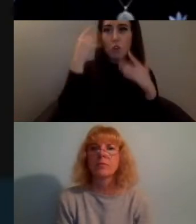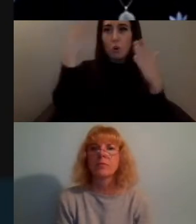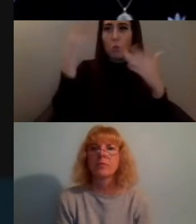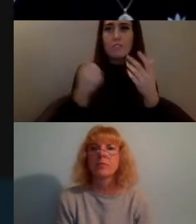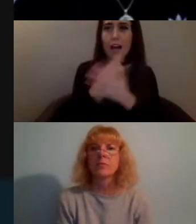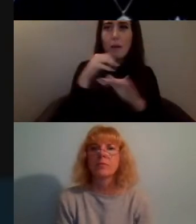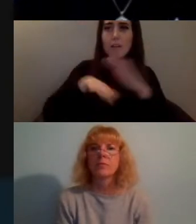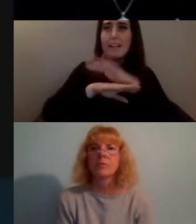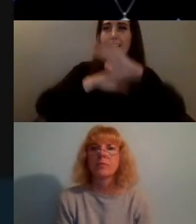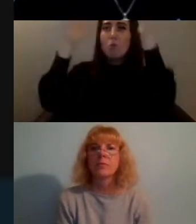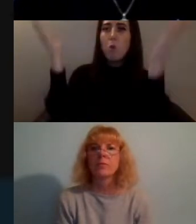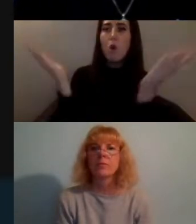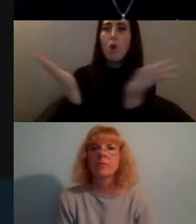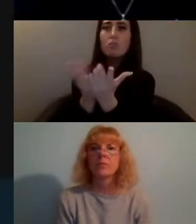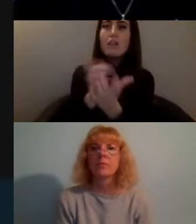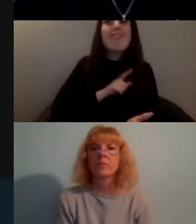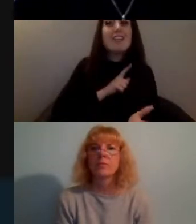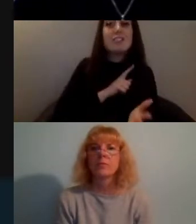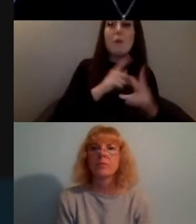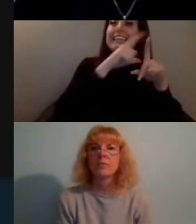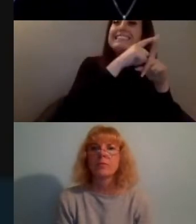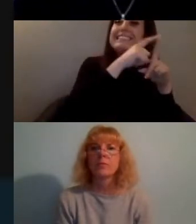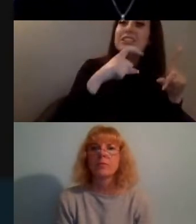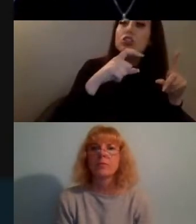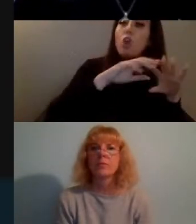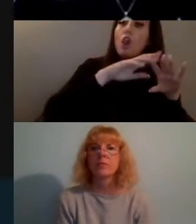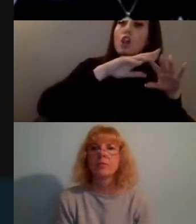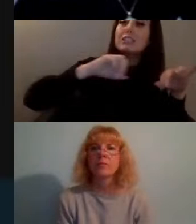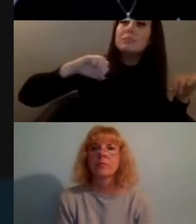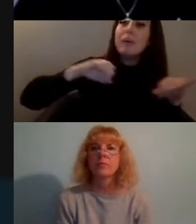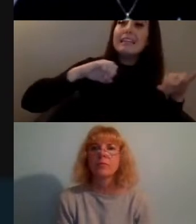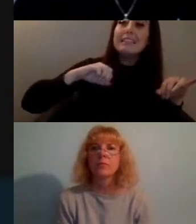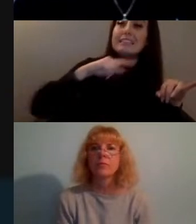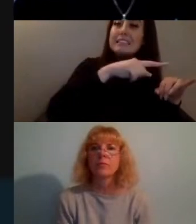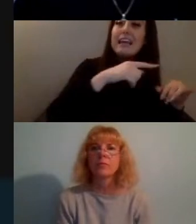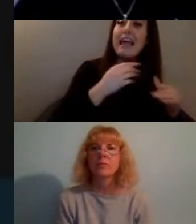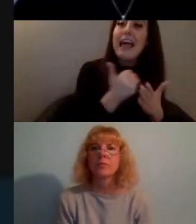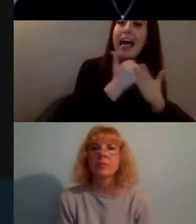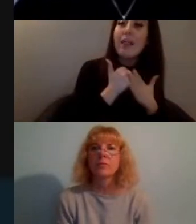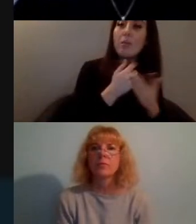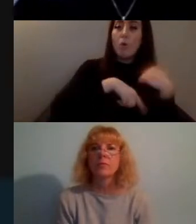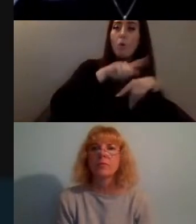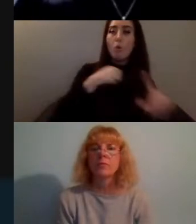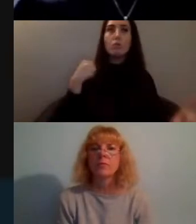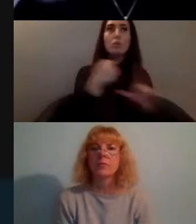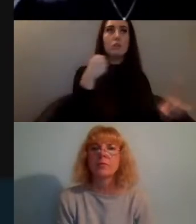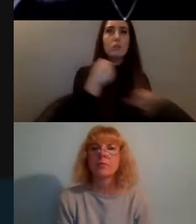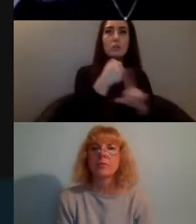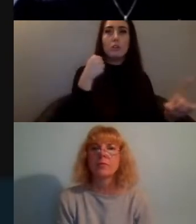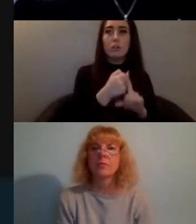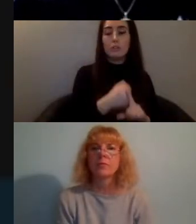I think digital spaces can help to address some of those issues - next slide please -